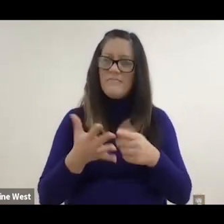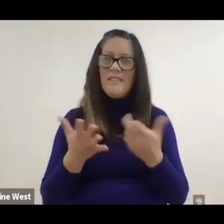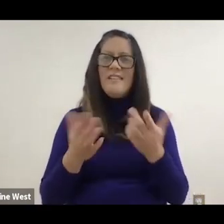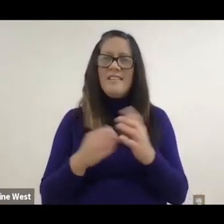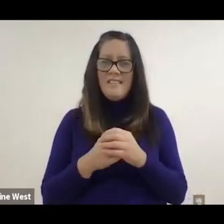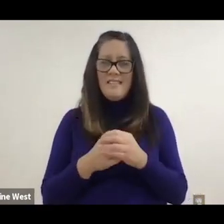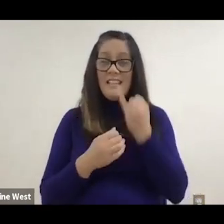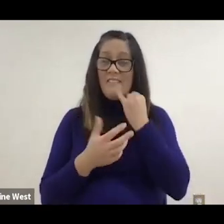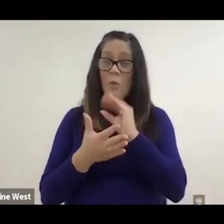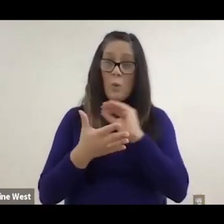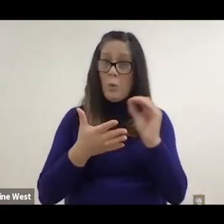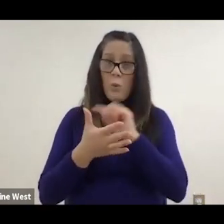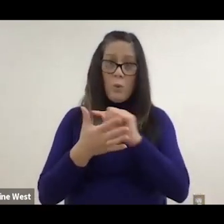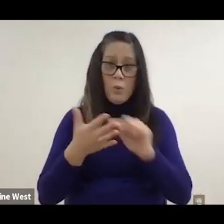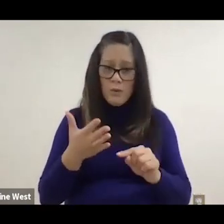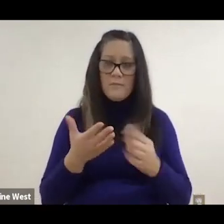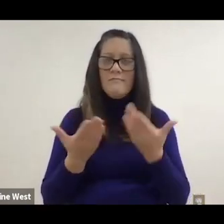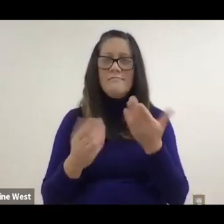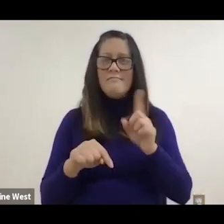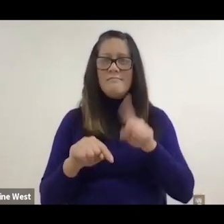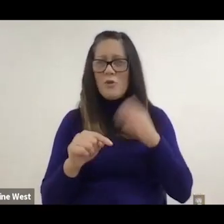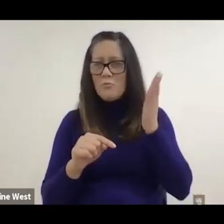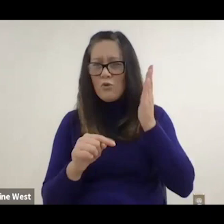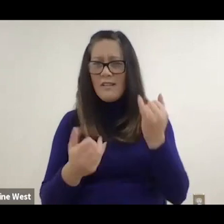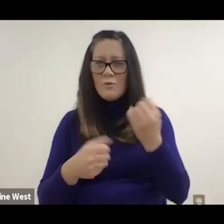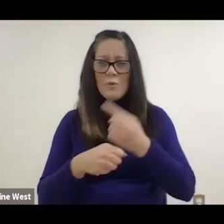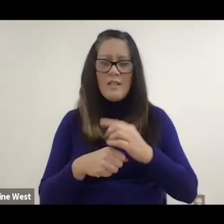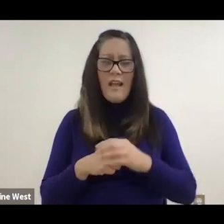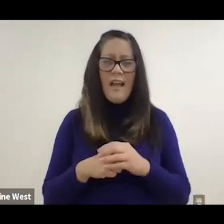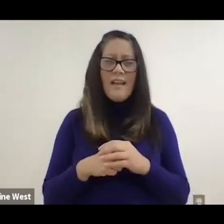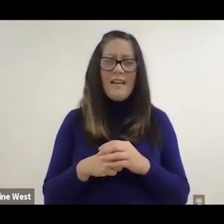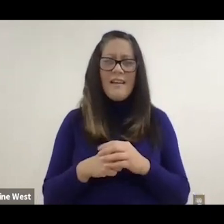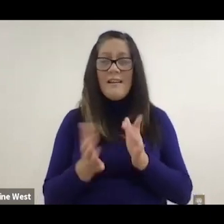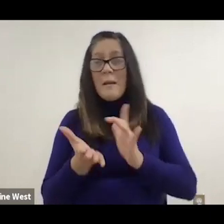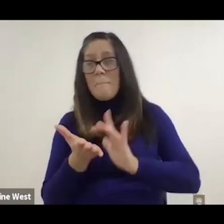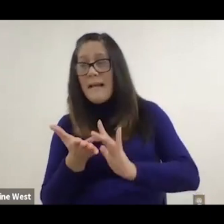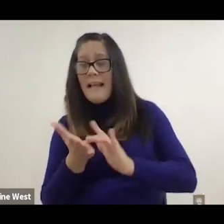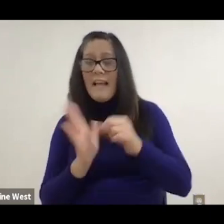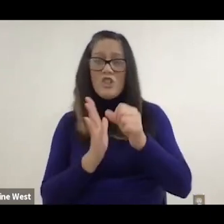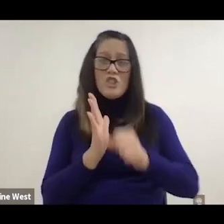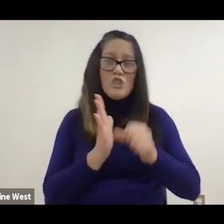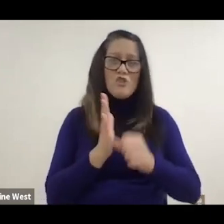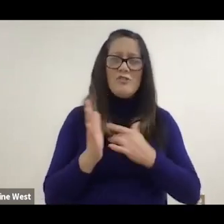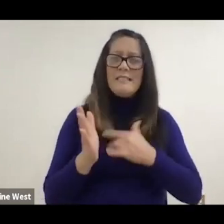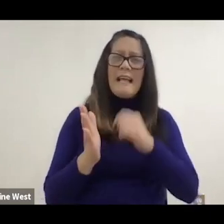vehicle to get to work in, and those of the legs, it could. Do, you know medications and